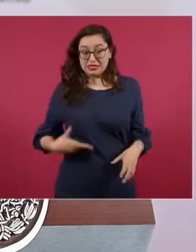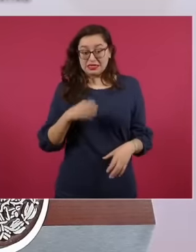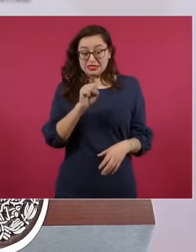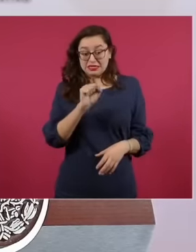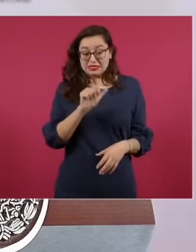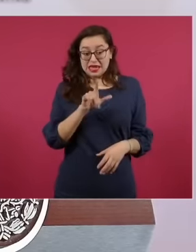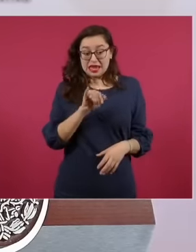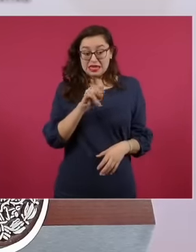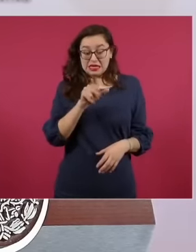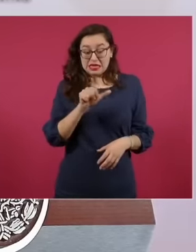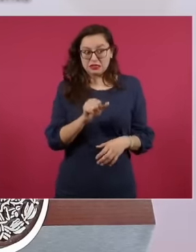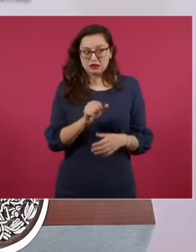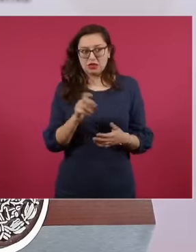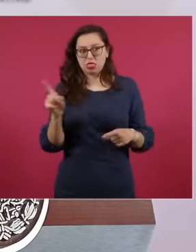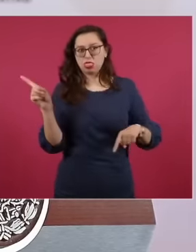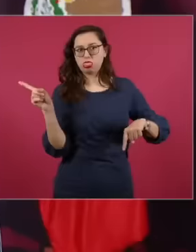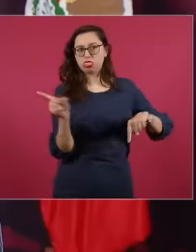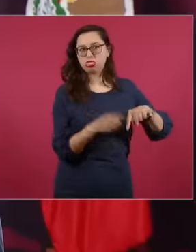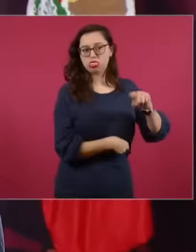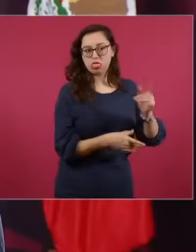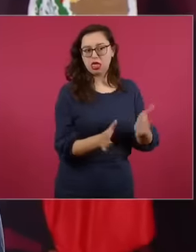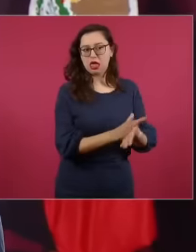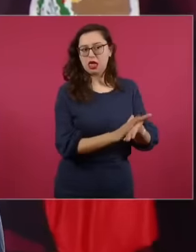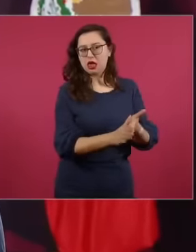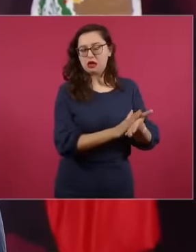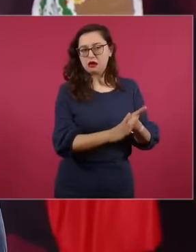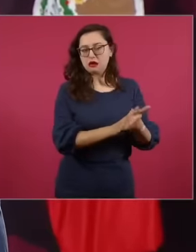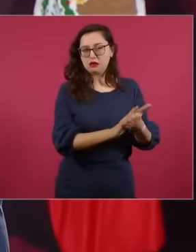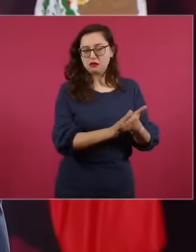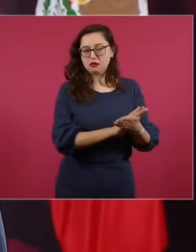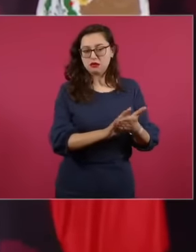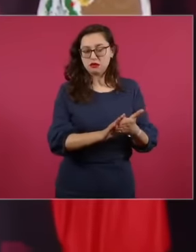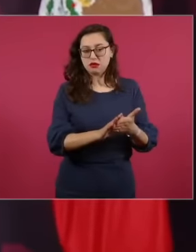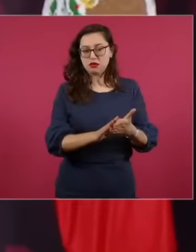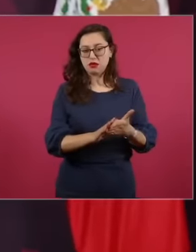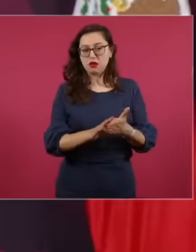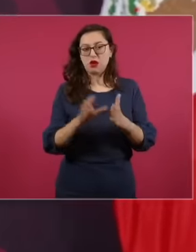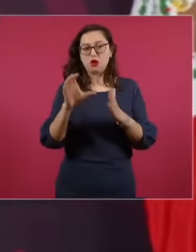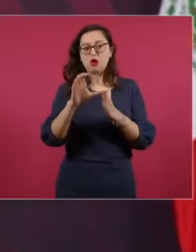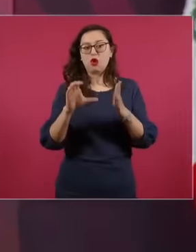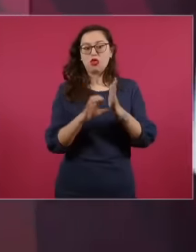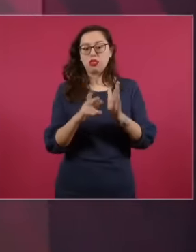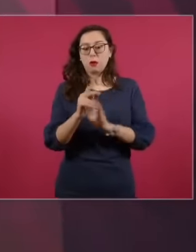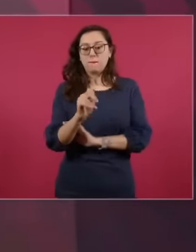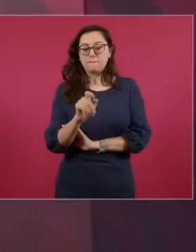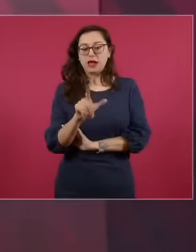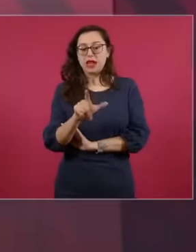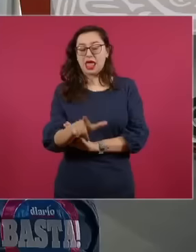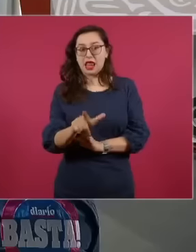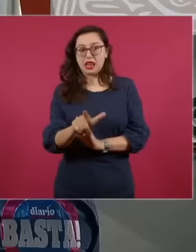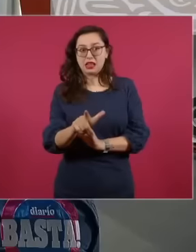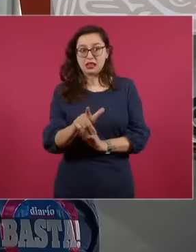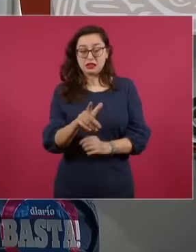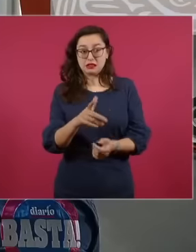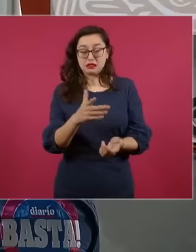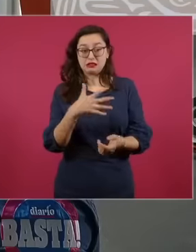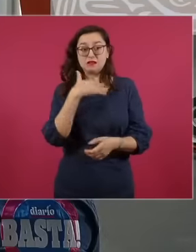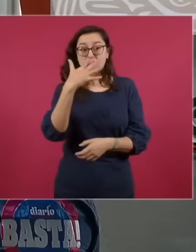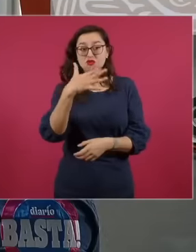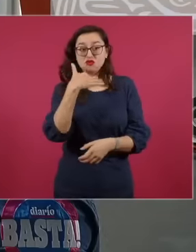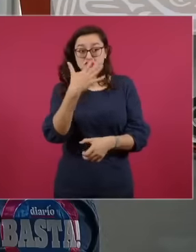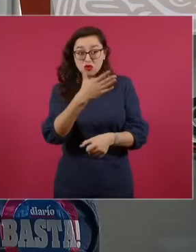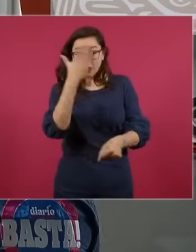, but the most